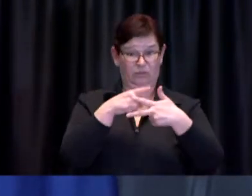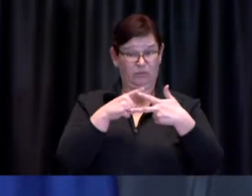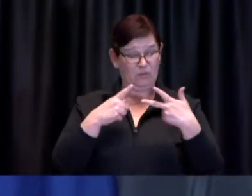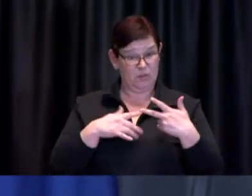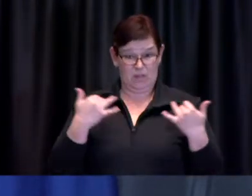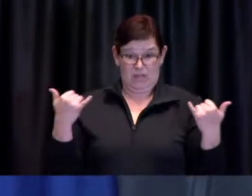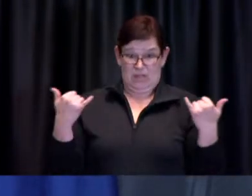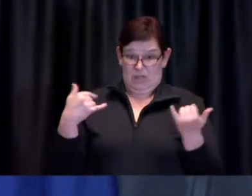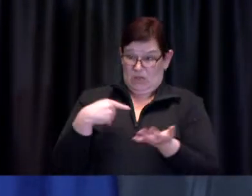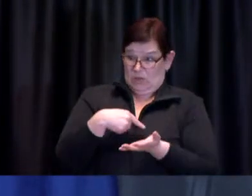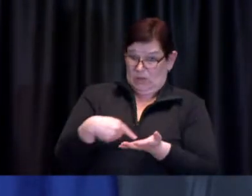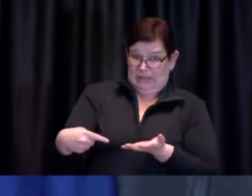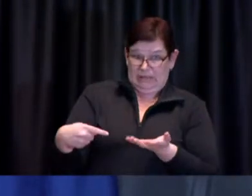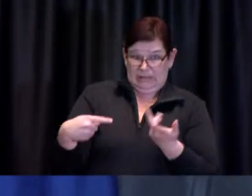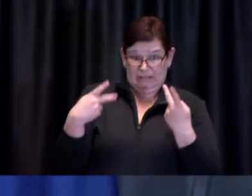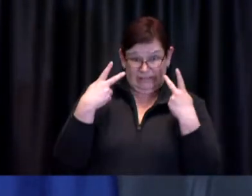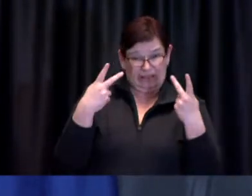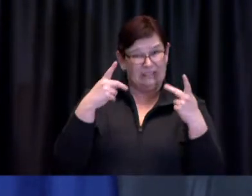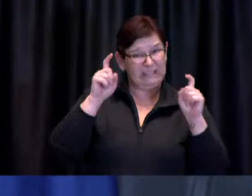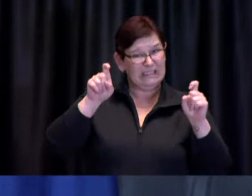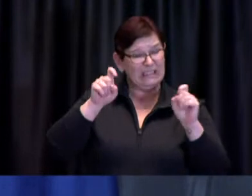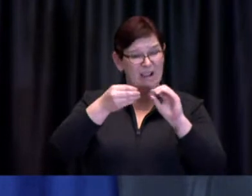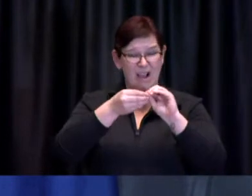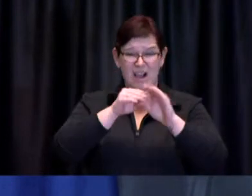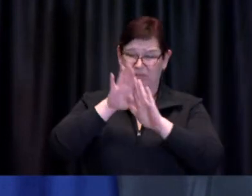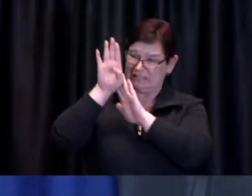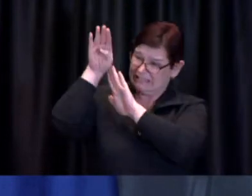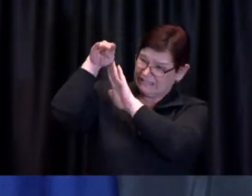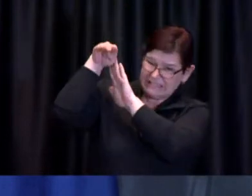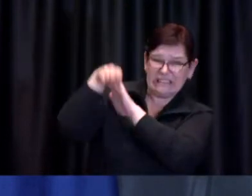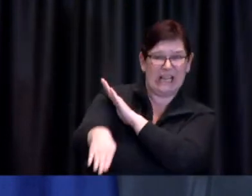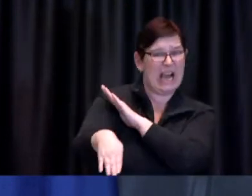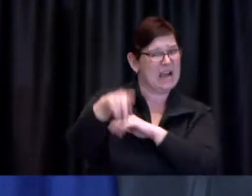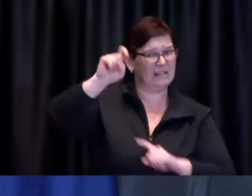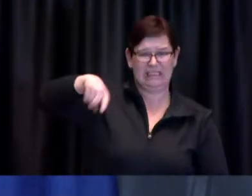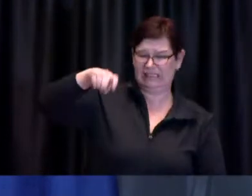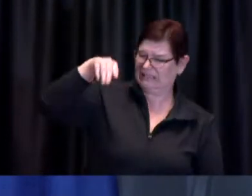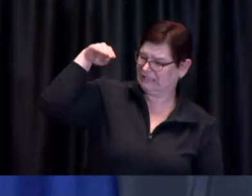the corner and I think we can with the vaccination efforts we're making help help ourselves turn the